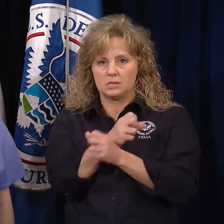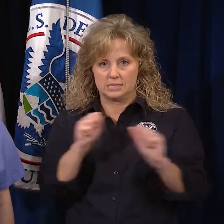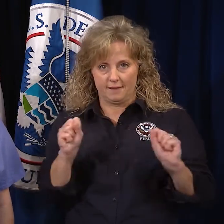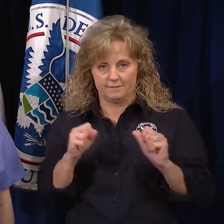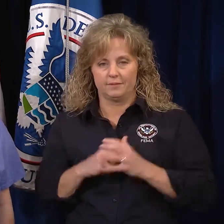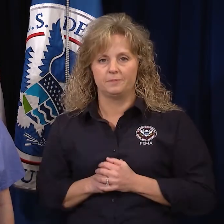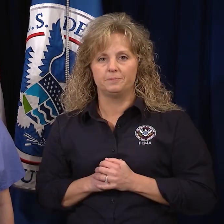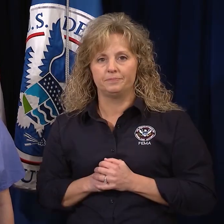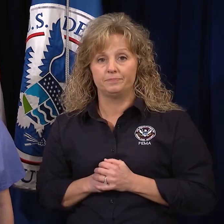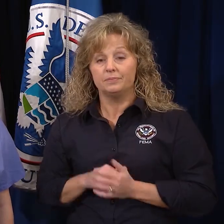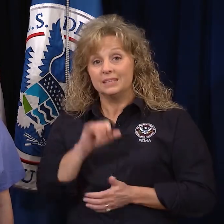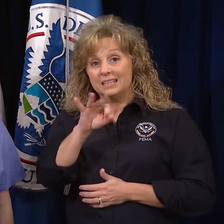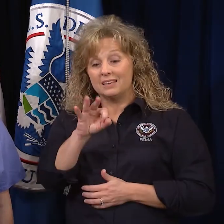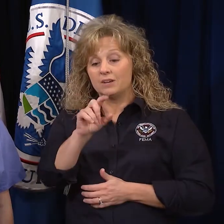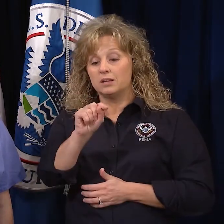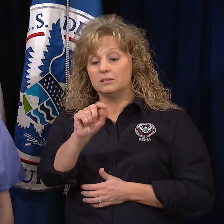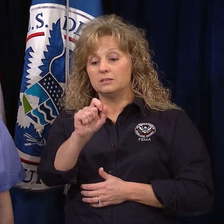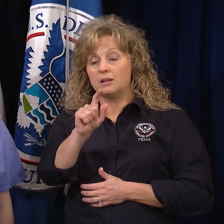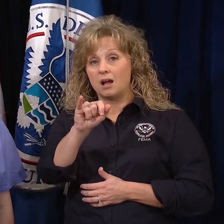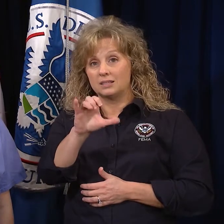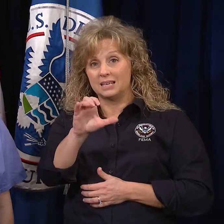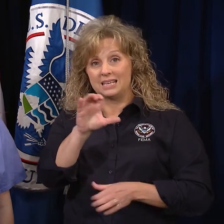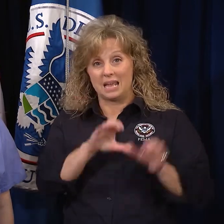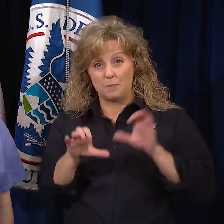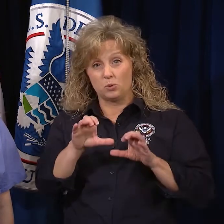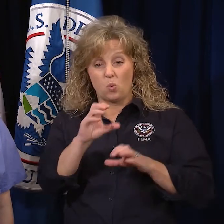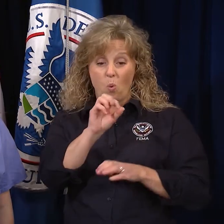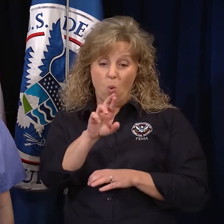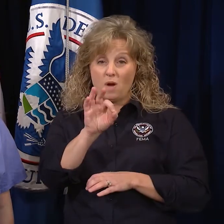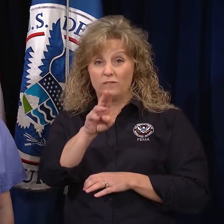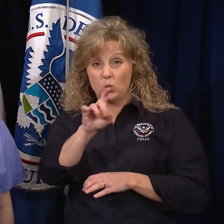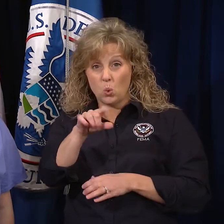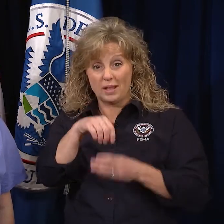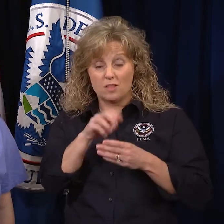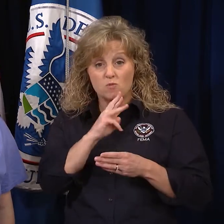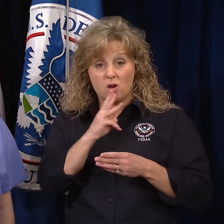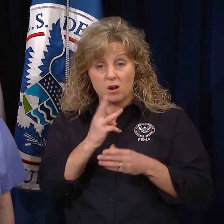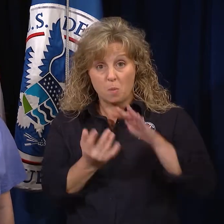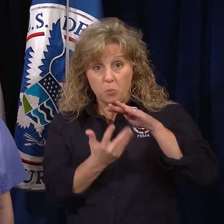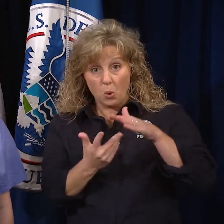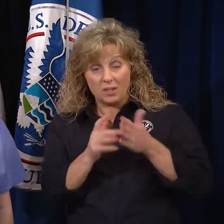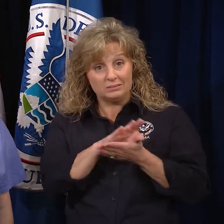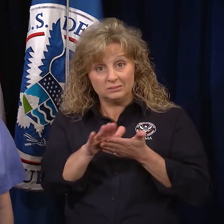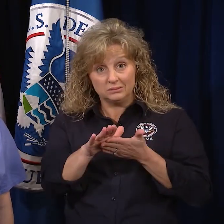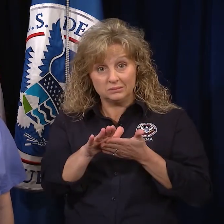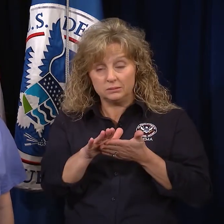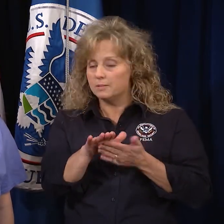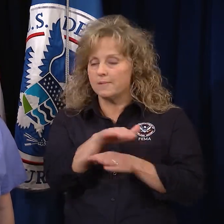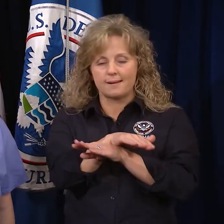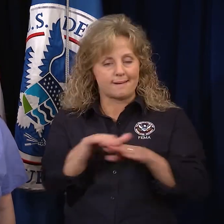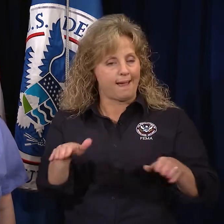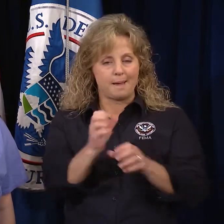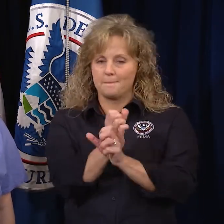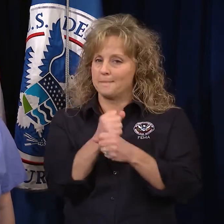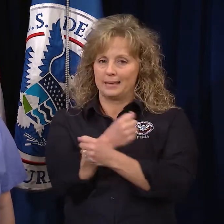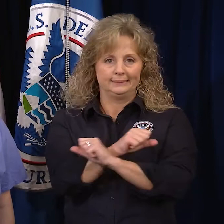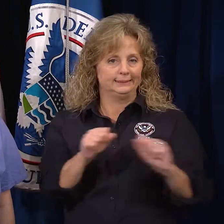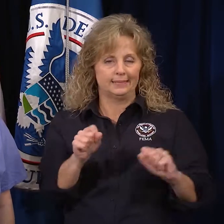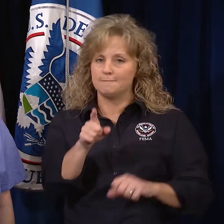If toxic chemicals or fuel are in your water, boiling or disinfecting will not make it safe.